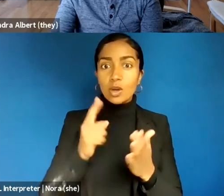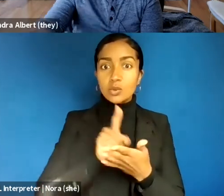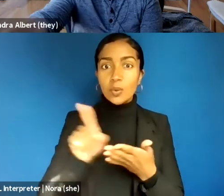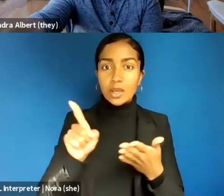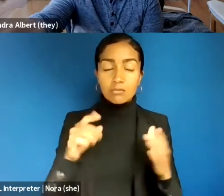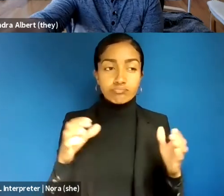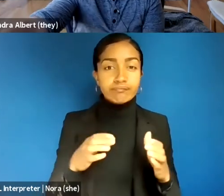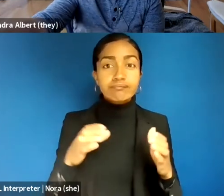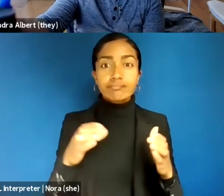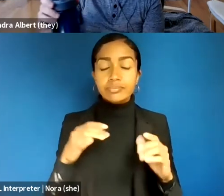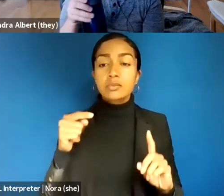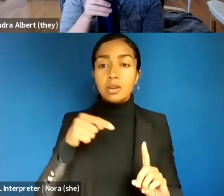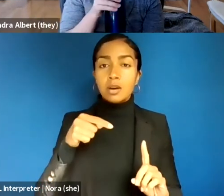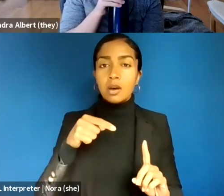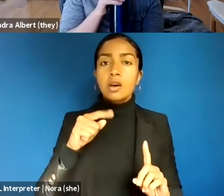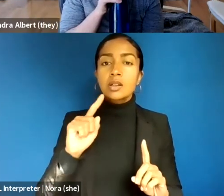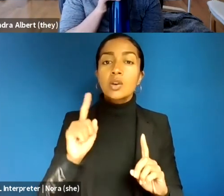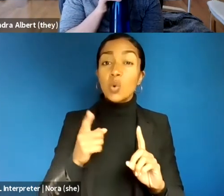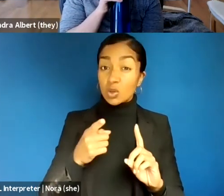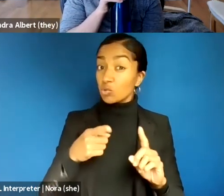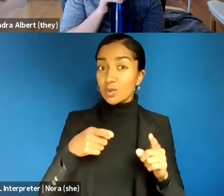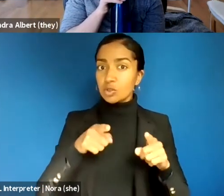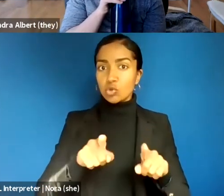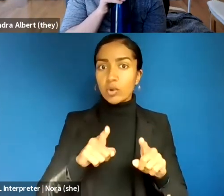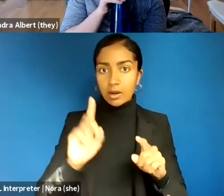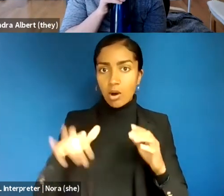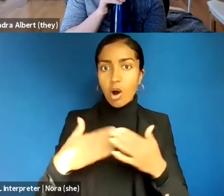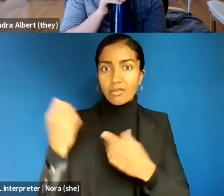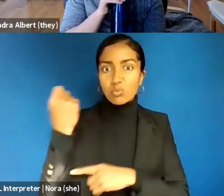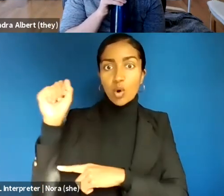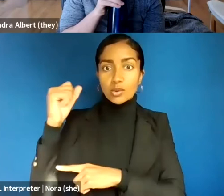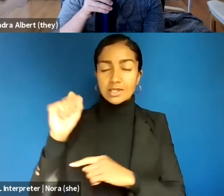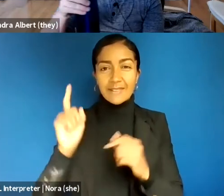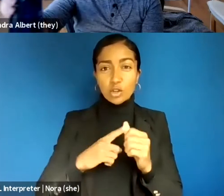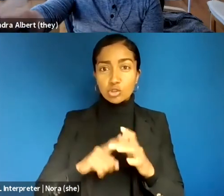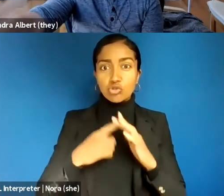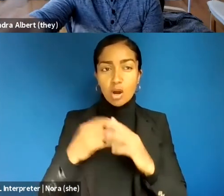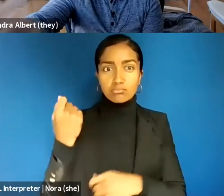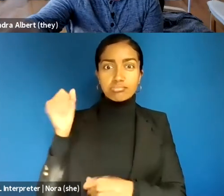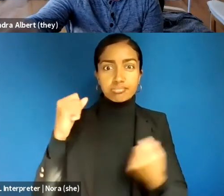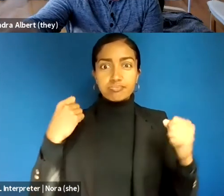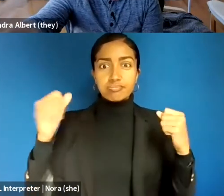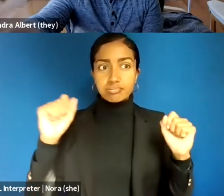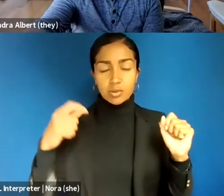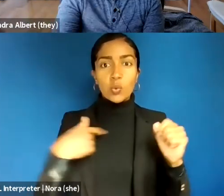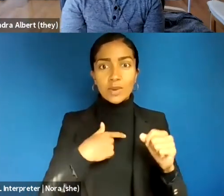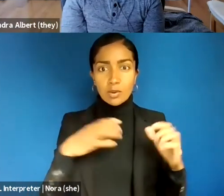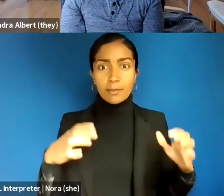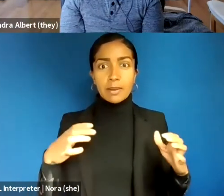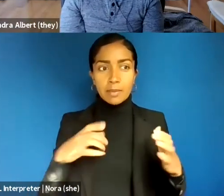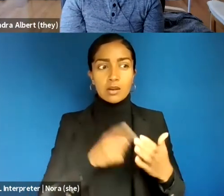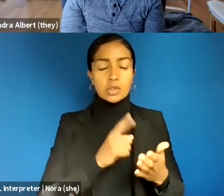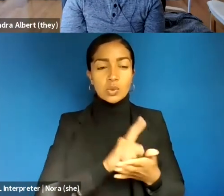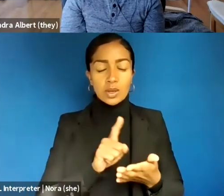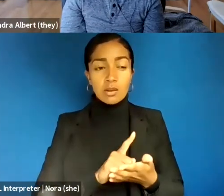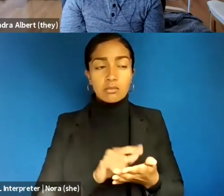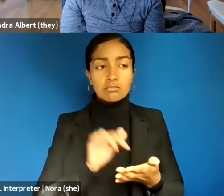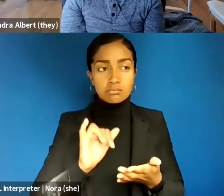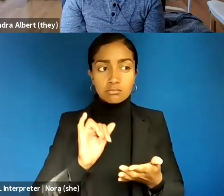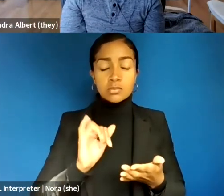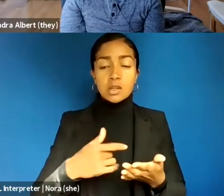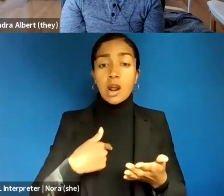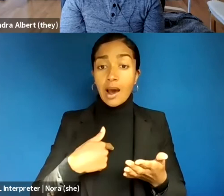Kendra Albert: You can absolutely say that. It is a thing that you are absolutely allowed to do with IfRFA.